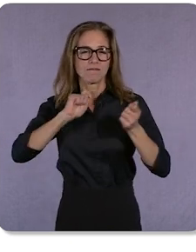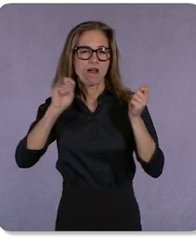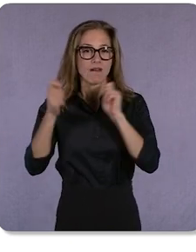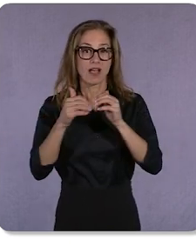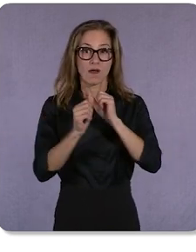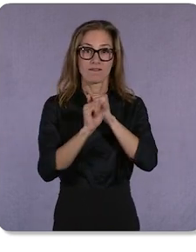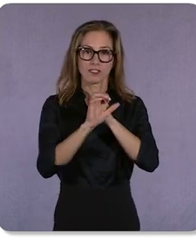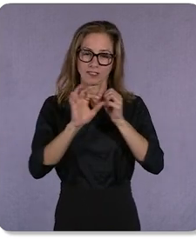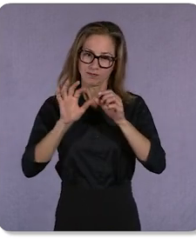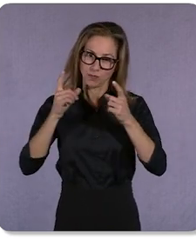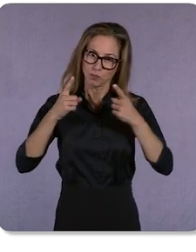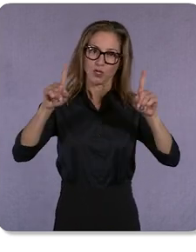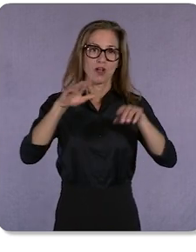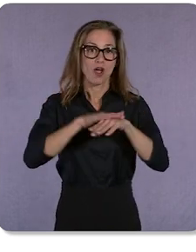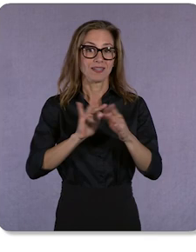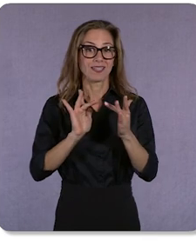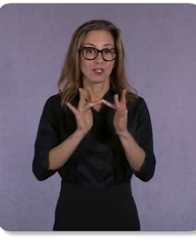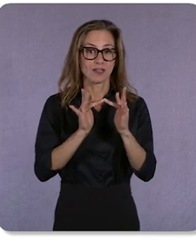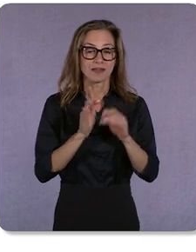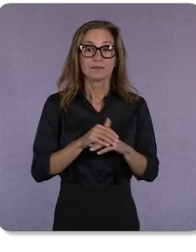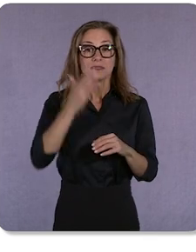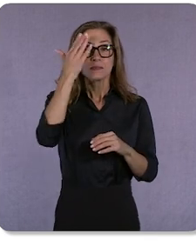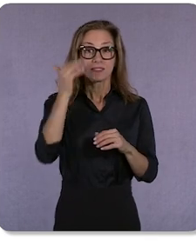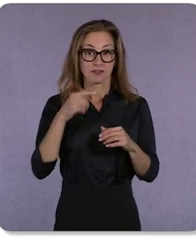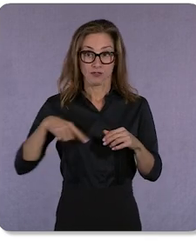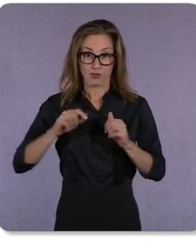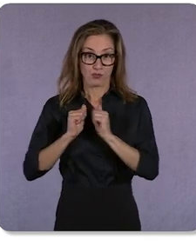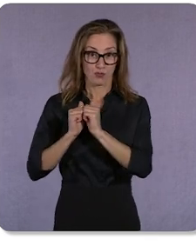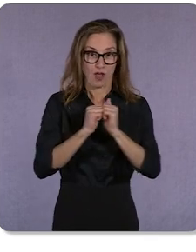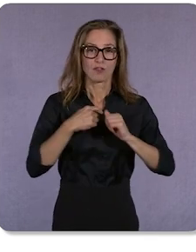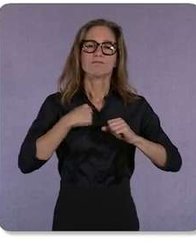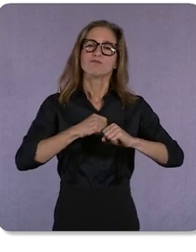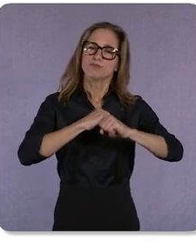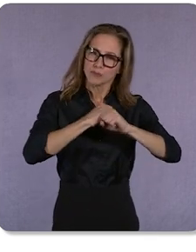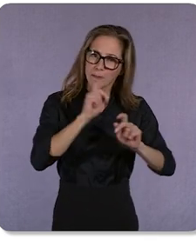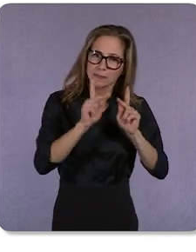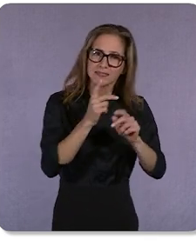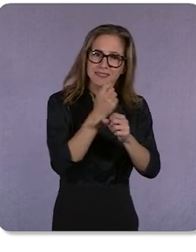Because only together can we protect people’s safety, give advertisers new ways to grow their